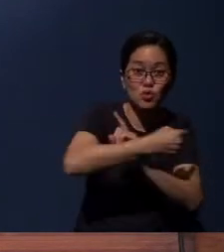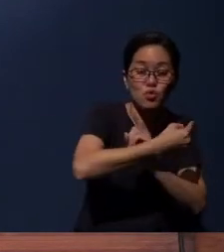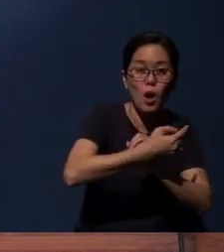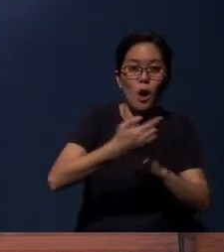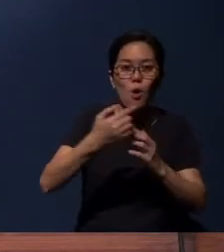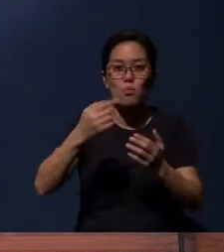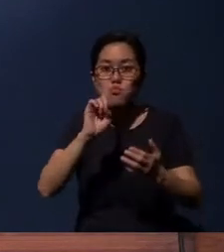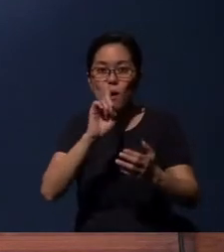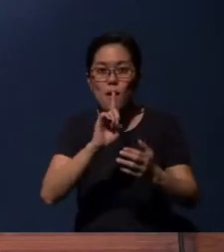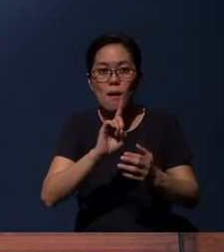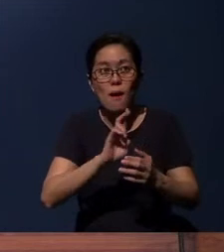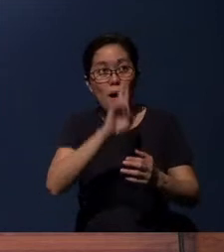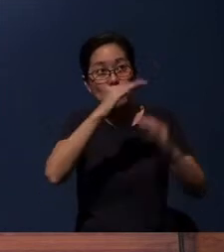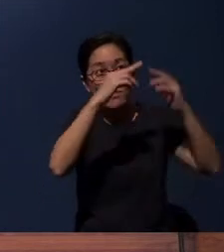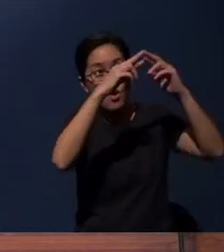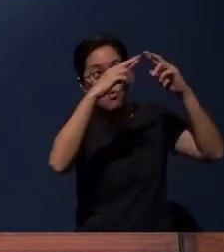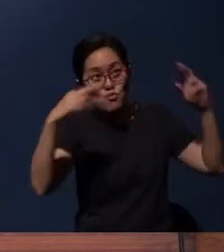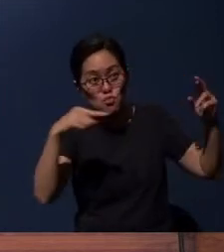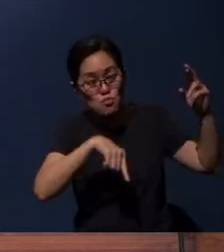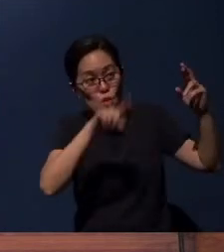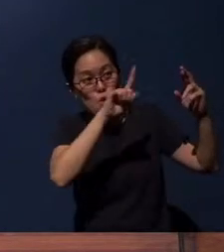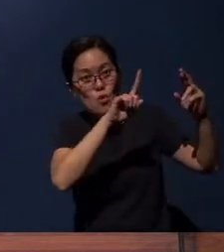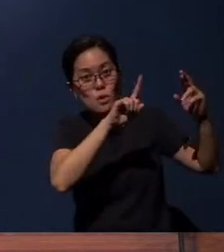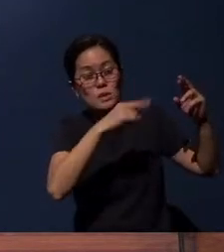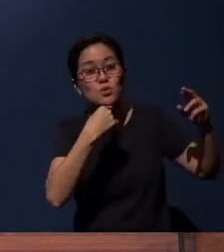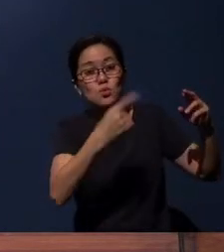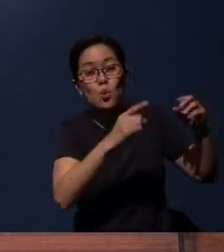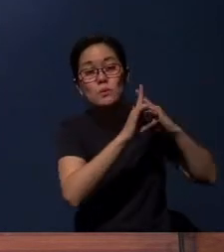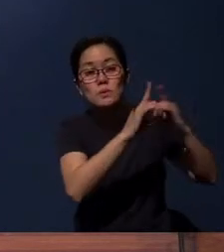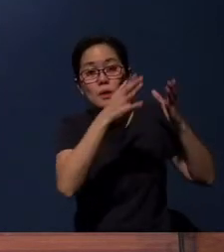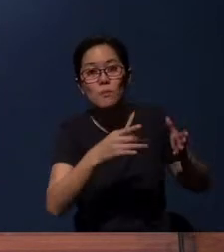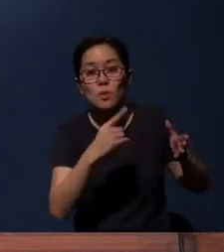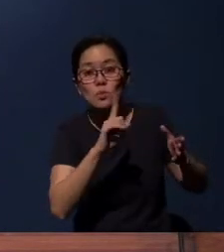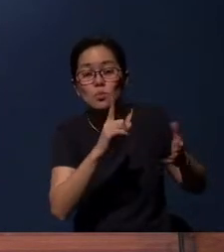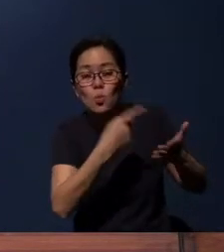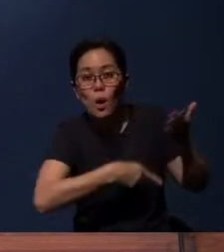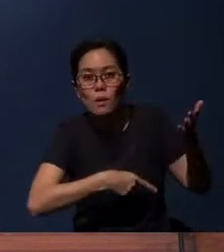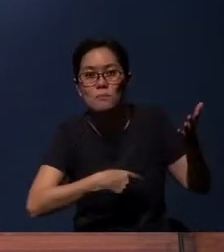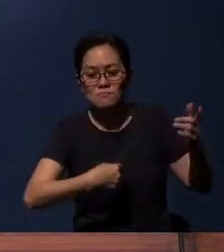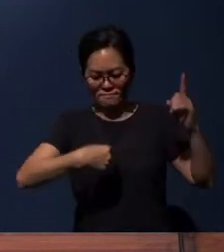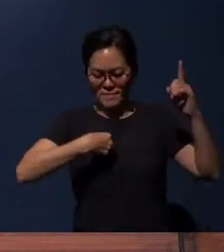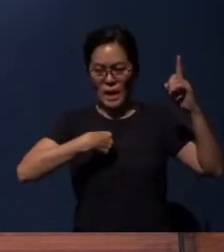He told His disciples, “I am the way, the truth, and the life.